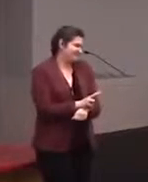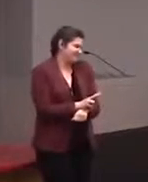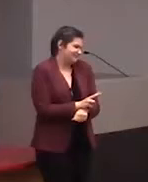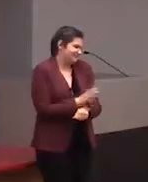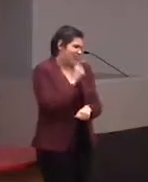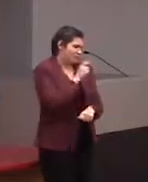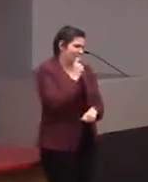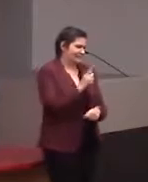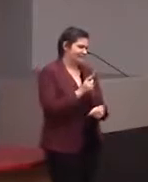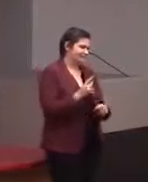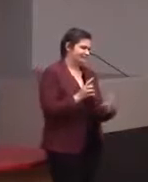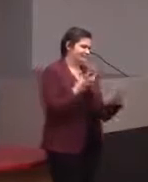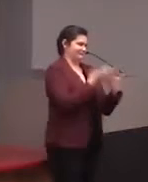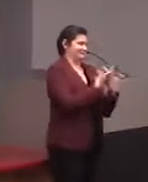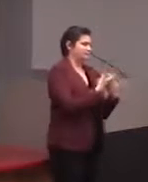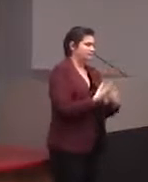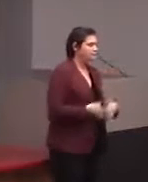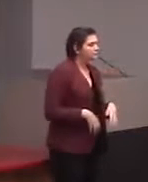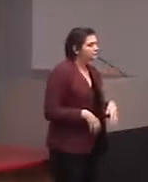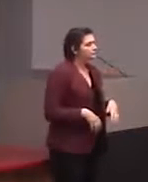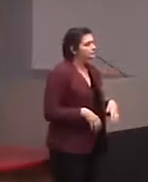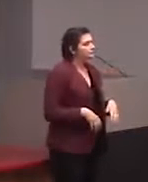because what we find is, with a lot of people